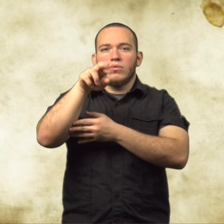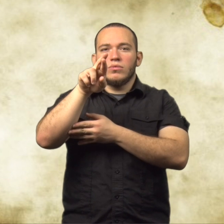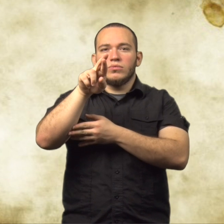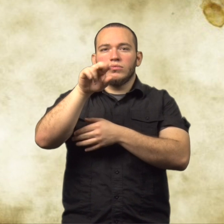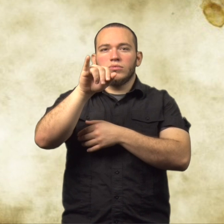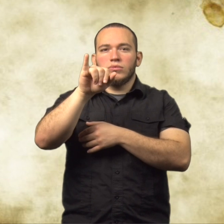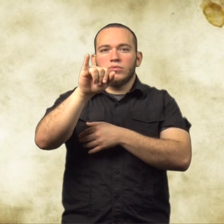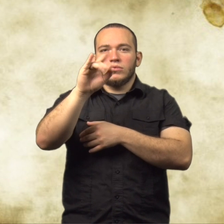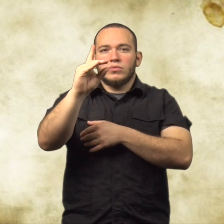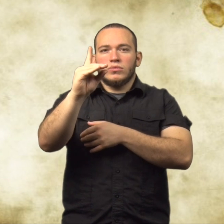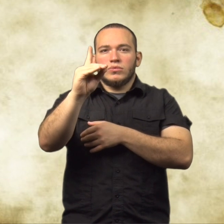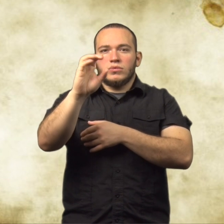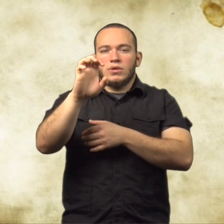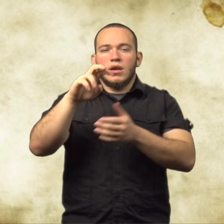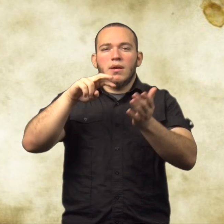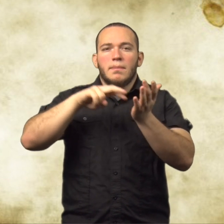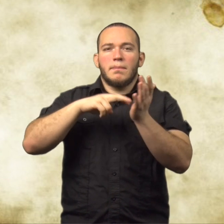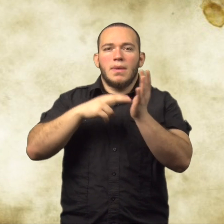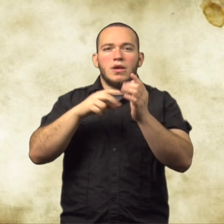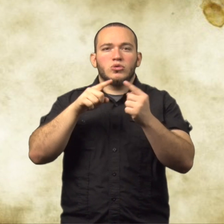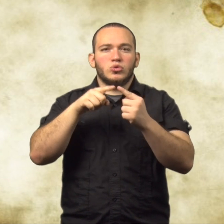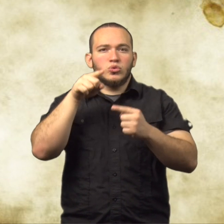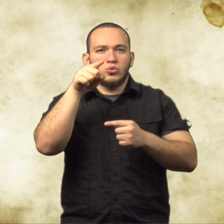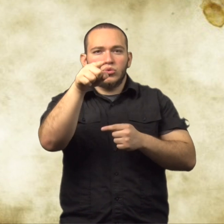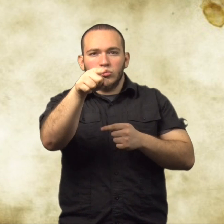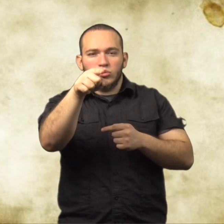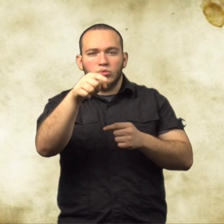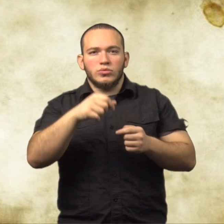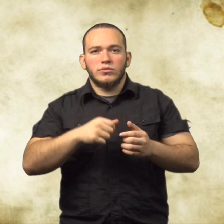What does the word pride mean to you?